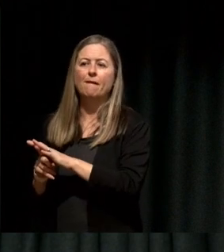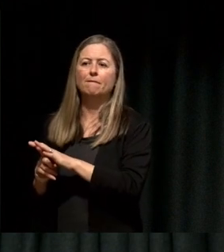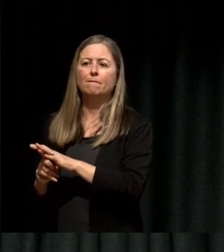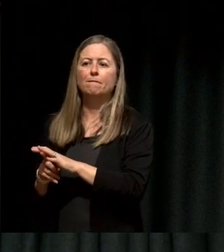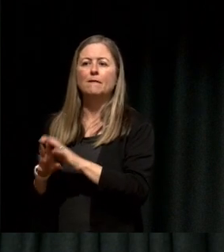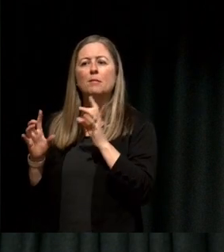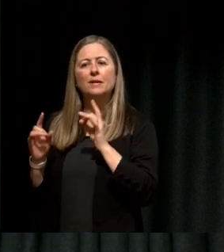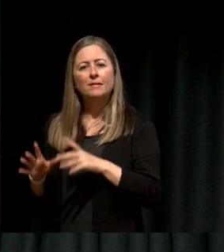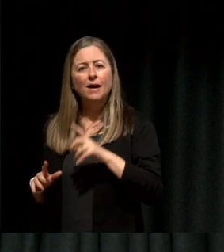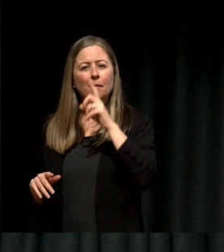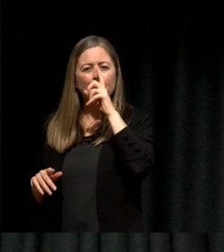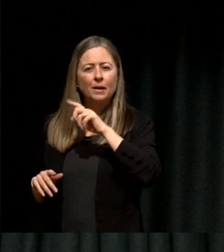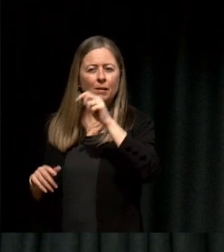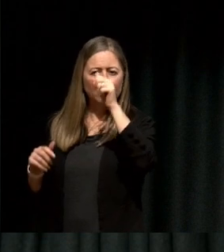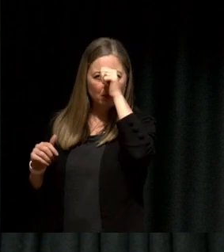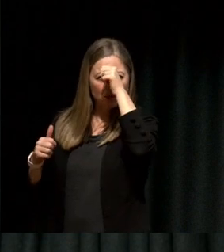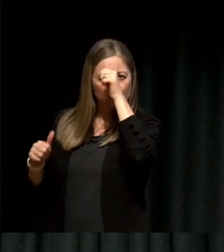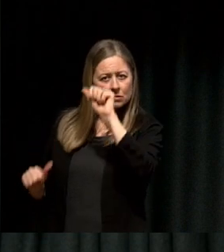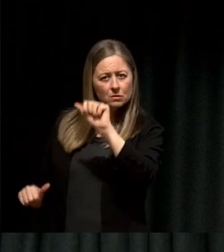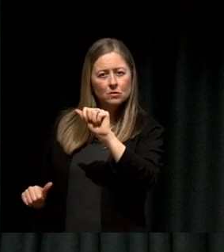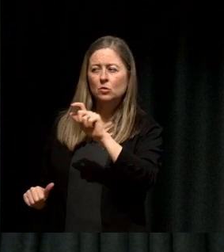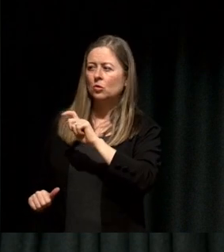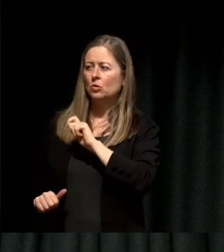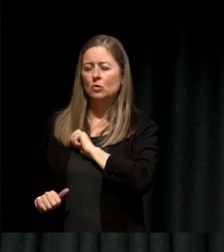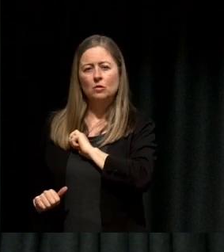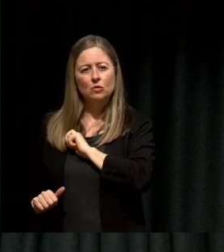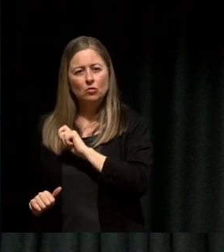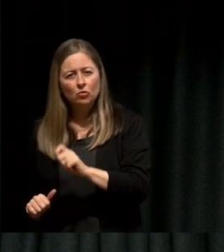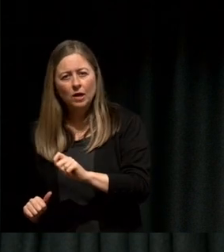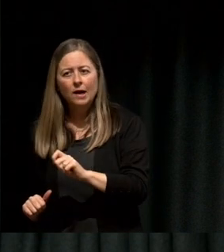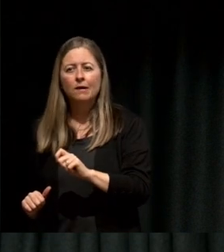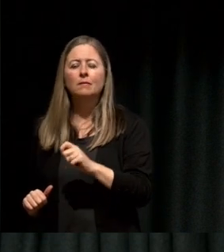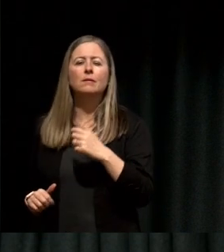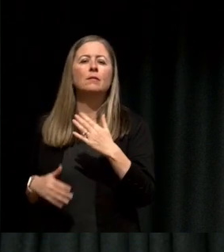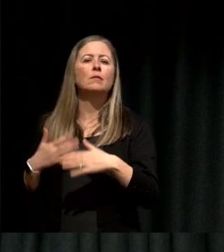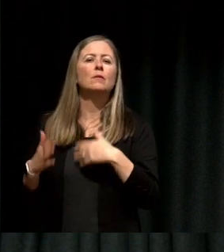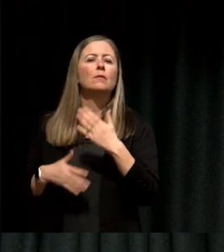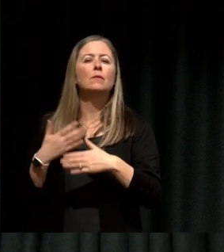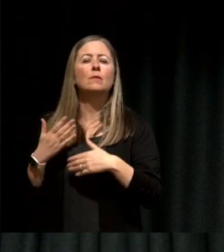have lunch with someone or go out there and put yourself out there and see- get comfortable to the point.